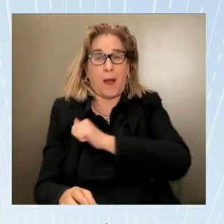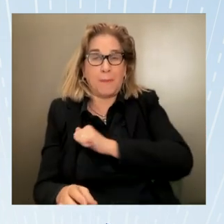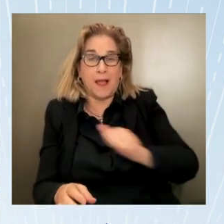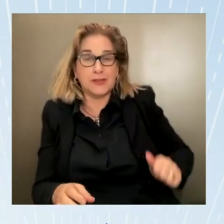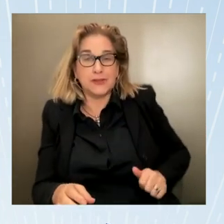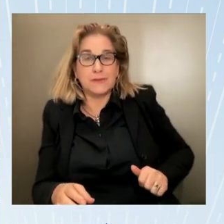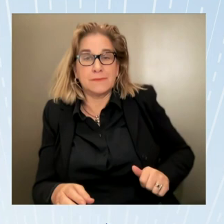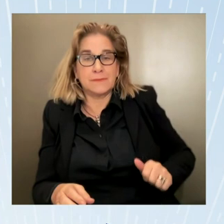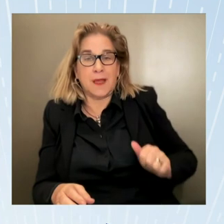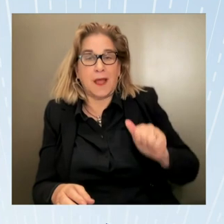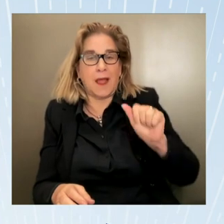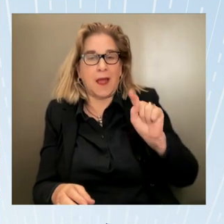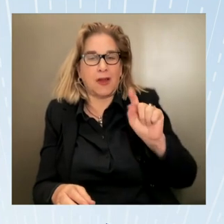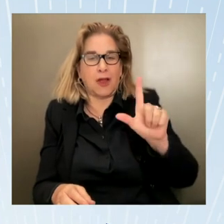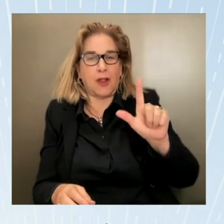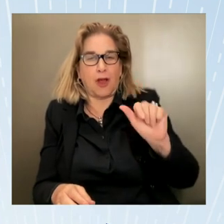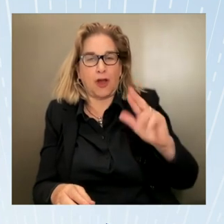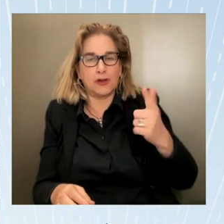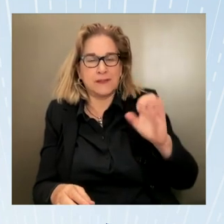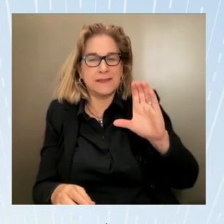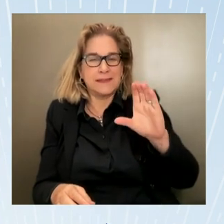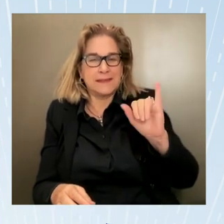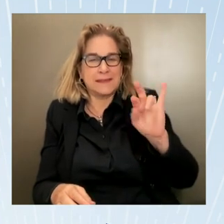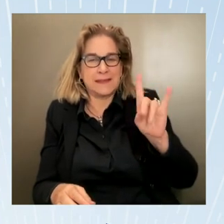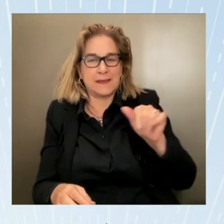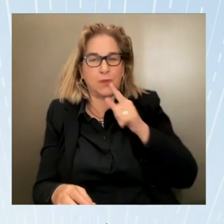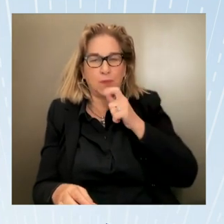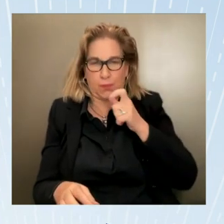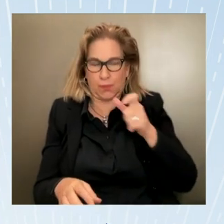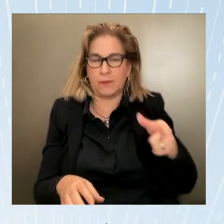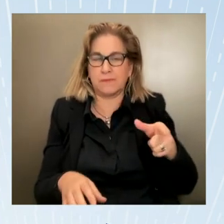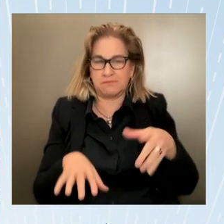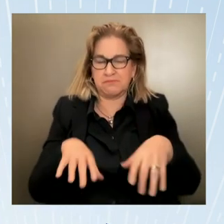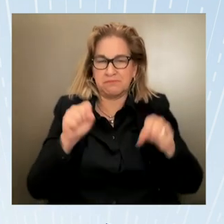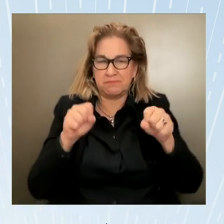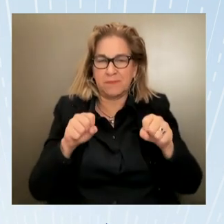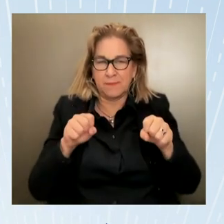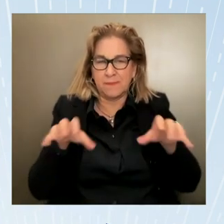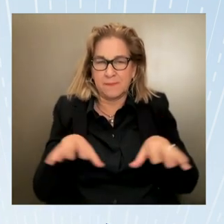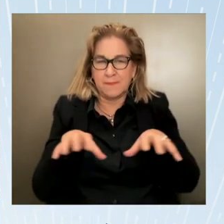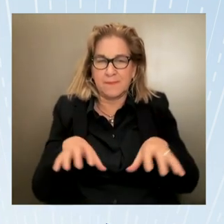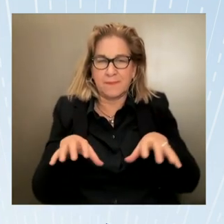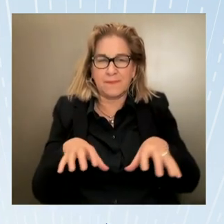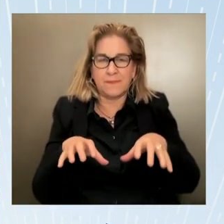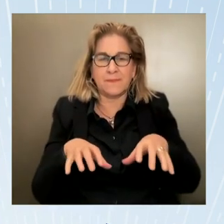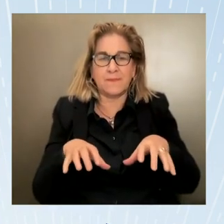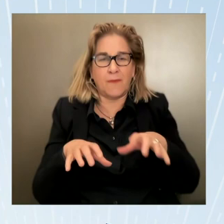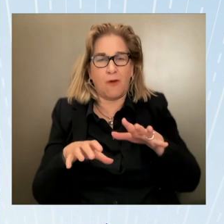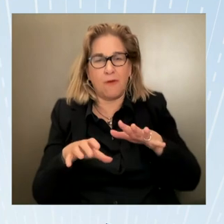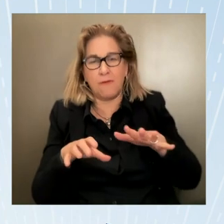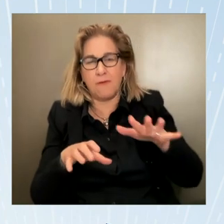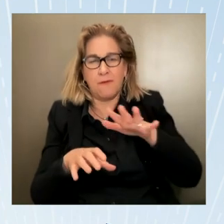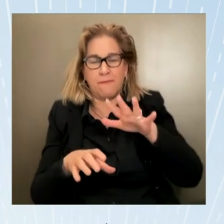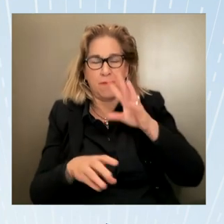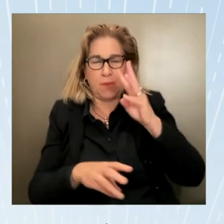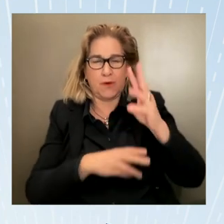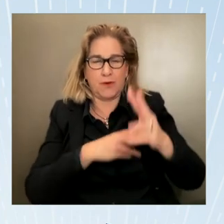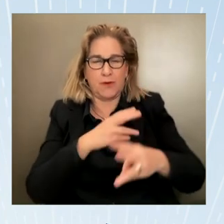world as we as we need to do so as we convene this second meeting I'm especially appreciative